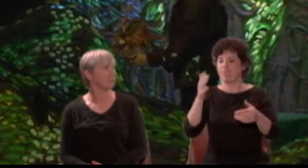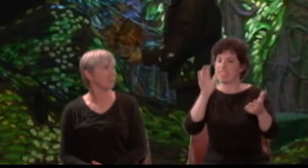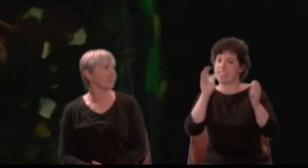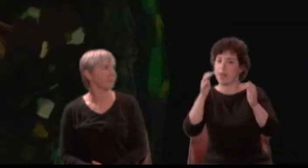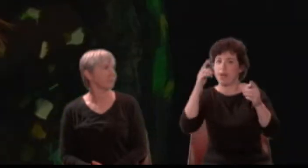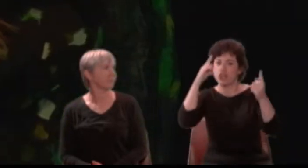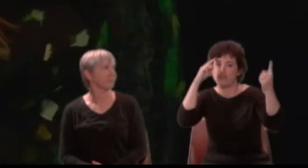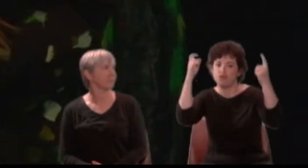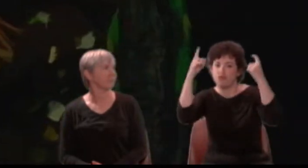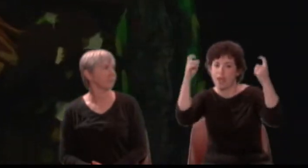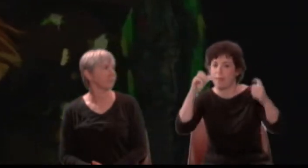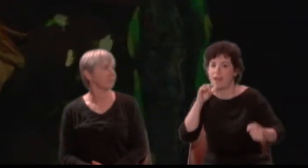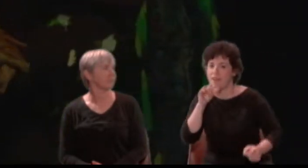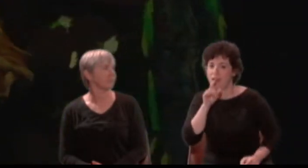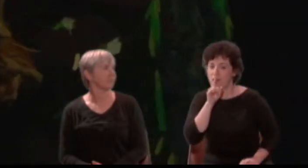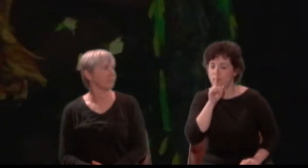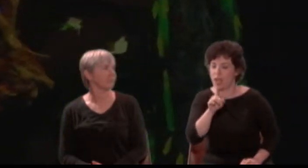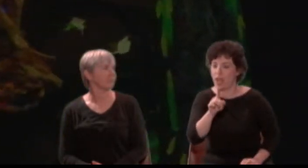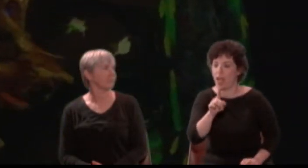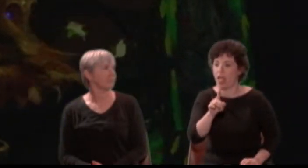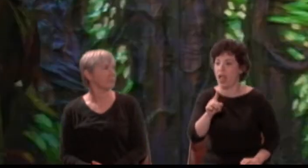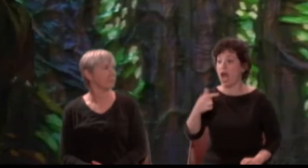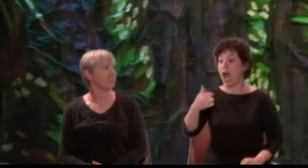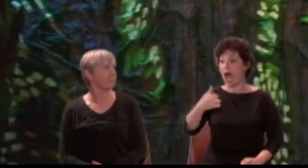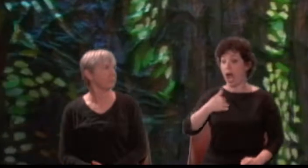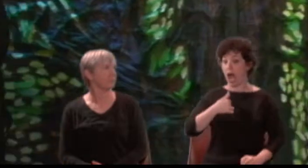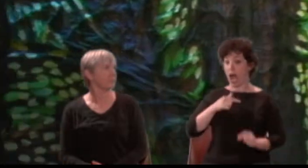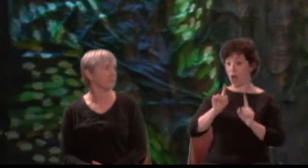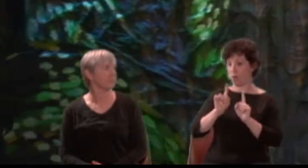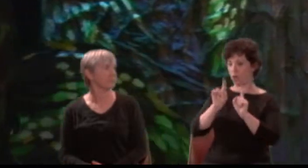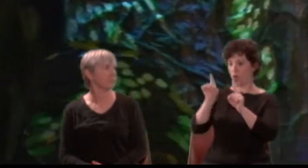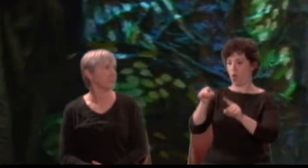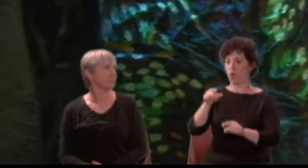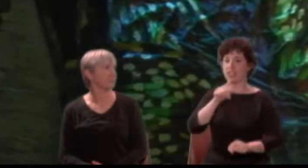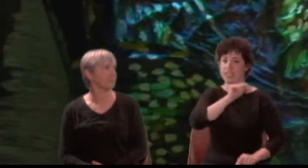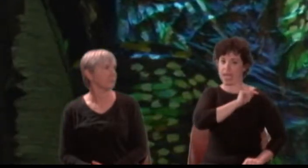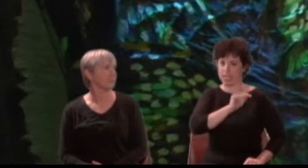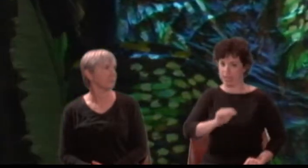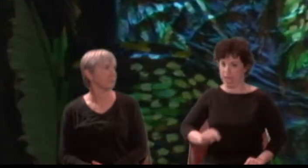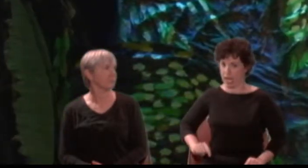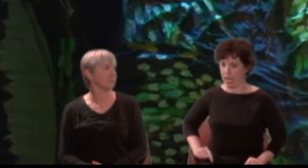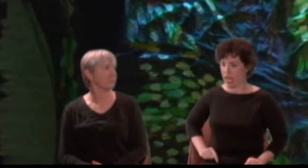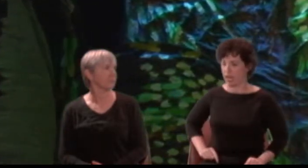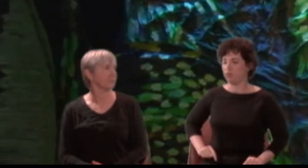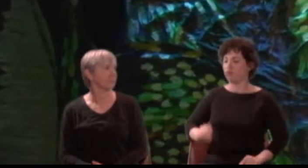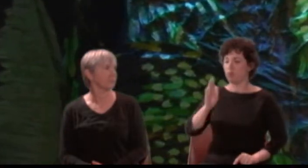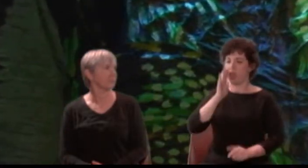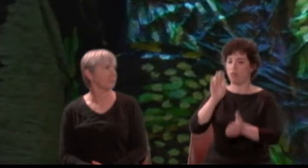I'll to my queen and then I will her charmed eye release from monster's view,